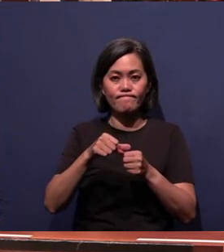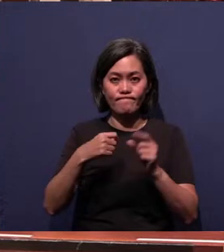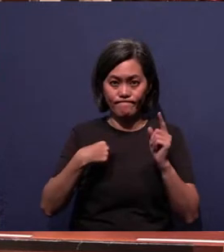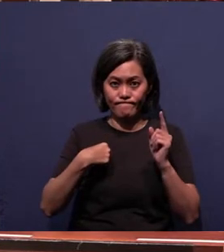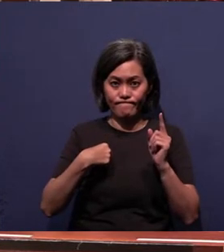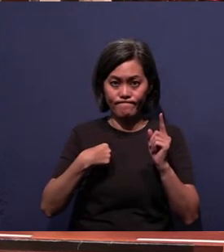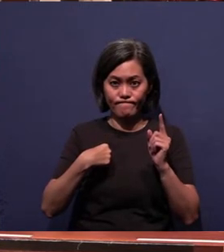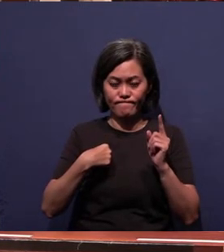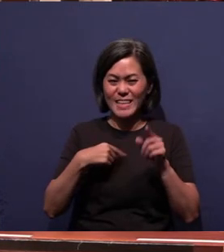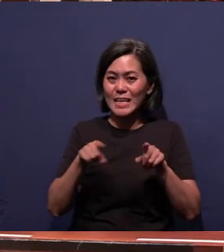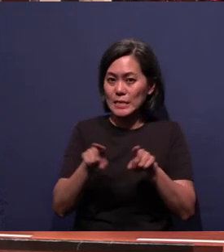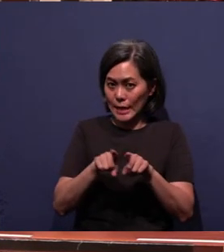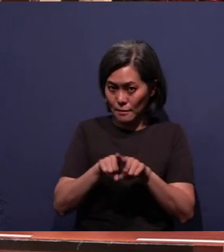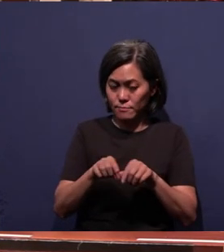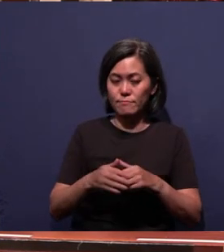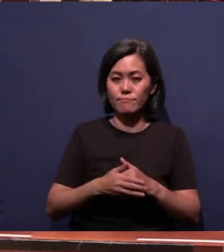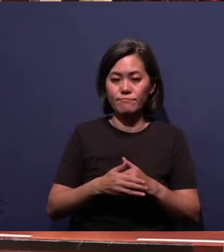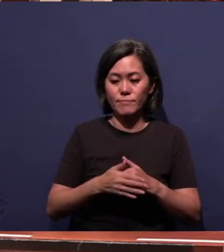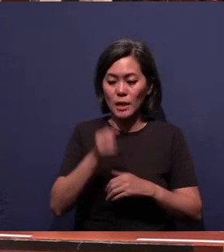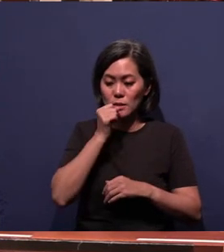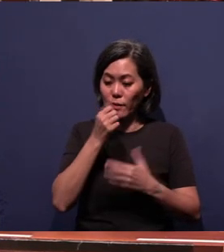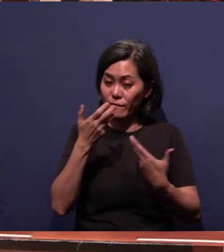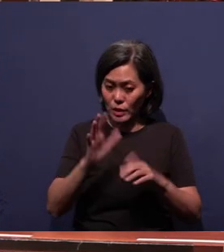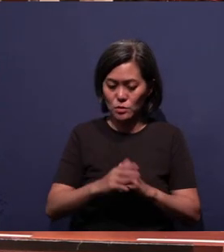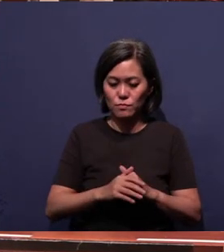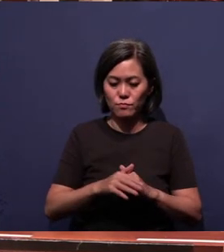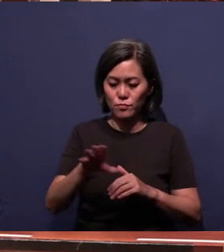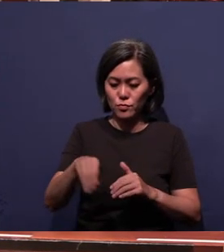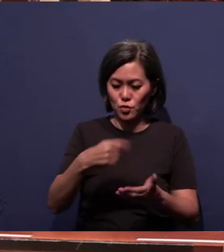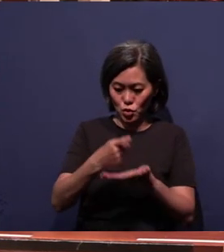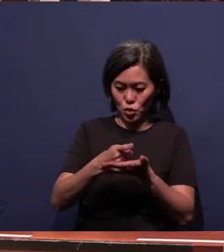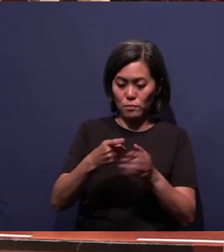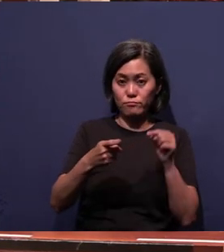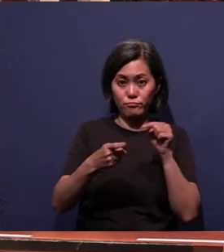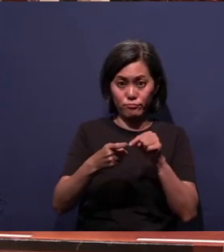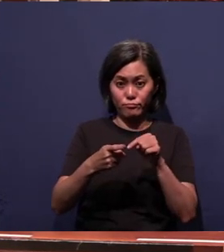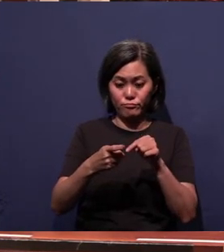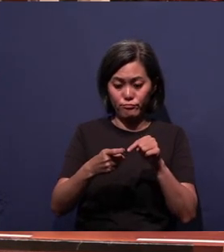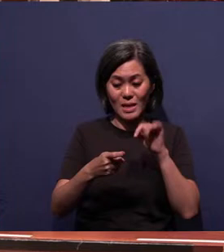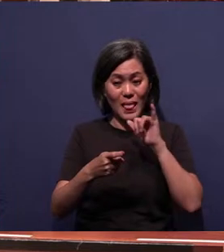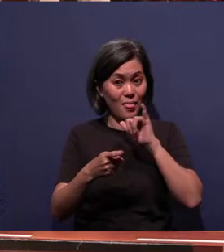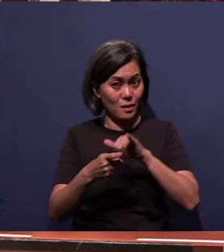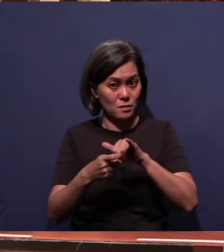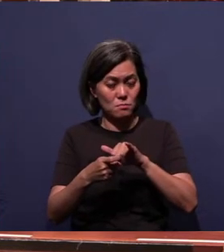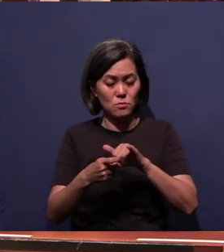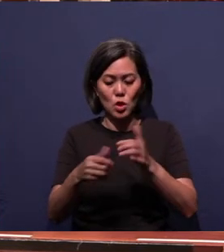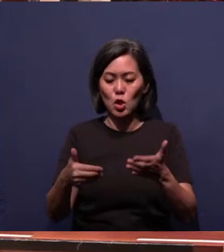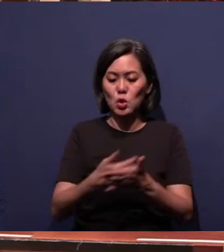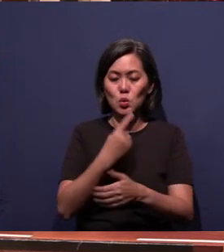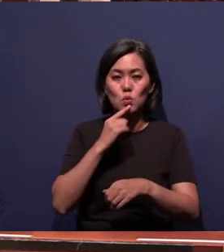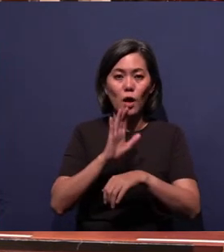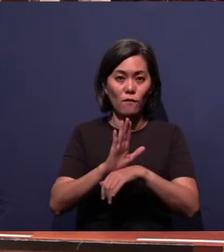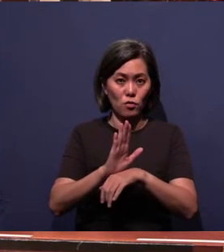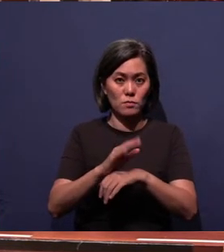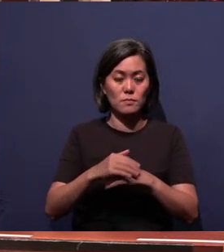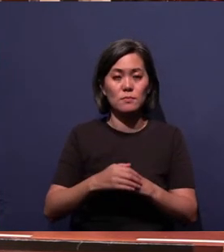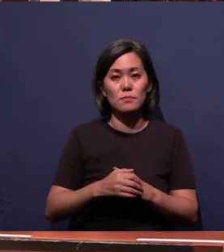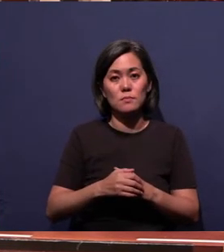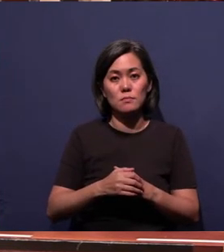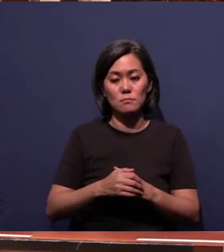And in the same way after supper, He took the cup saying, "This cup is the new covenant in My blood,